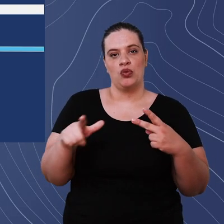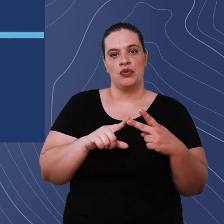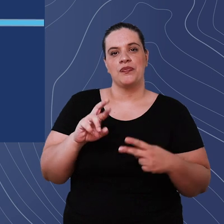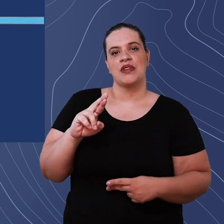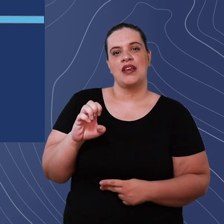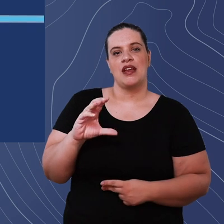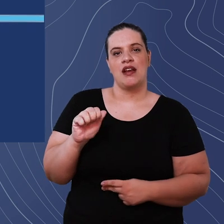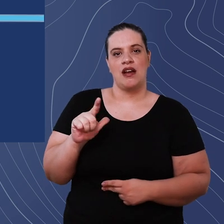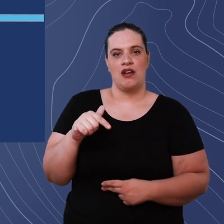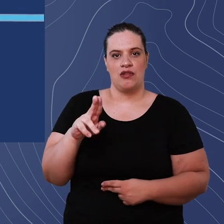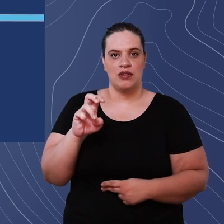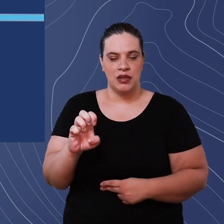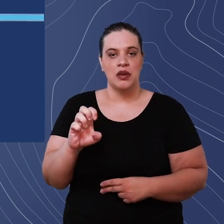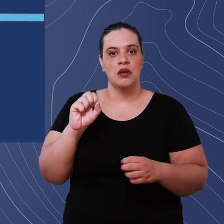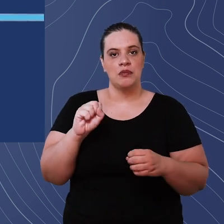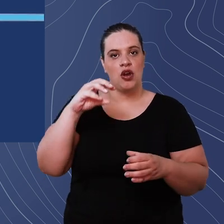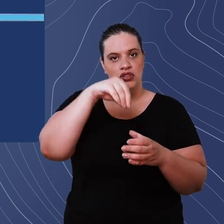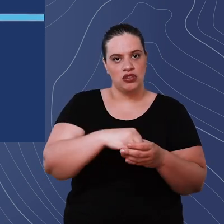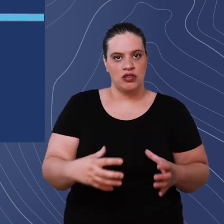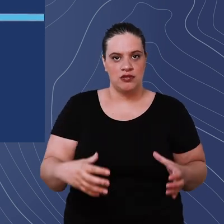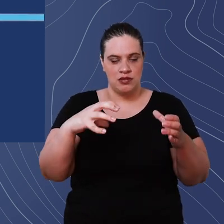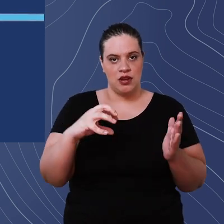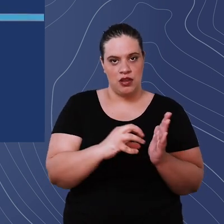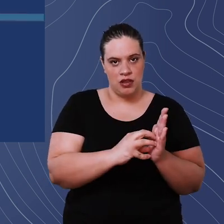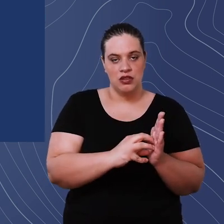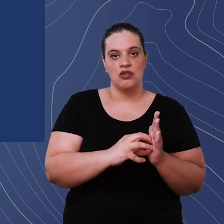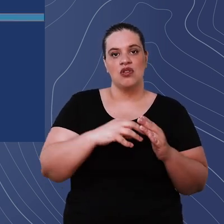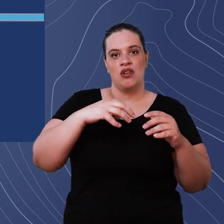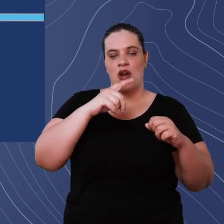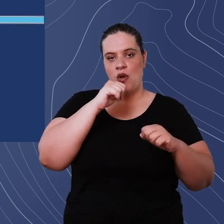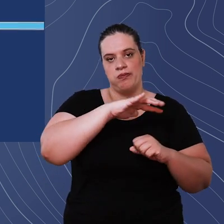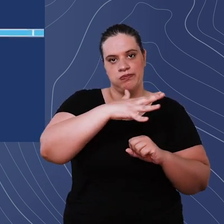electrical device that can be installed inside the cistern if it is a submersible pump or